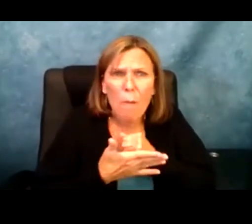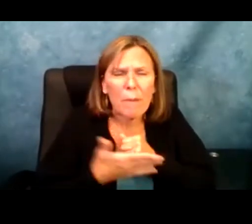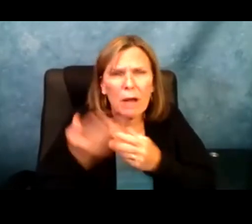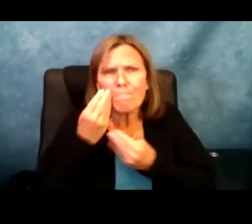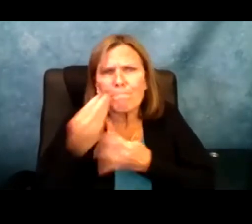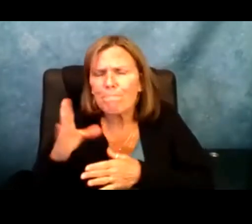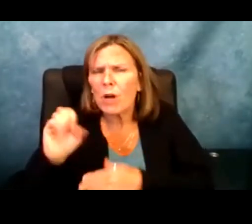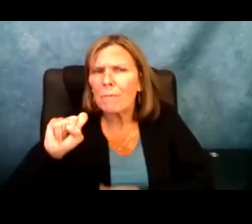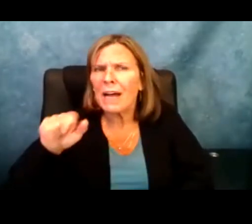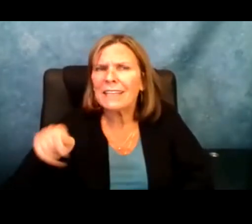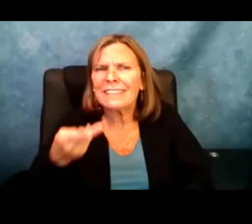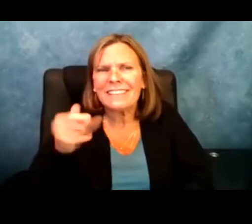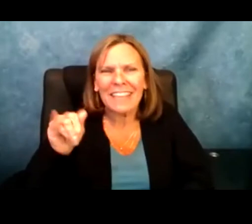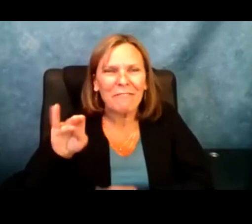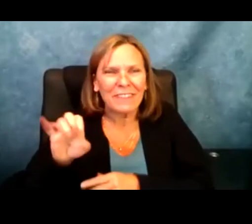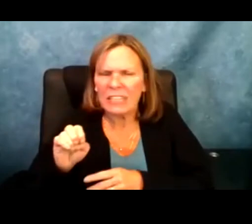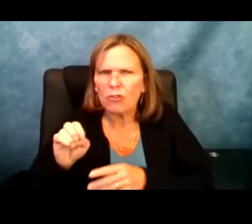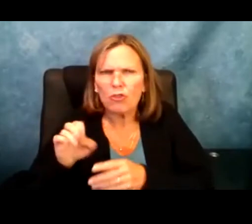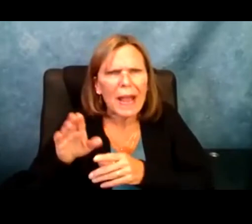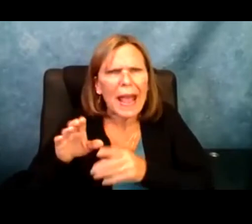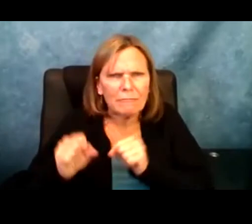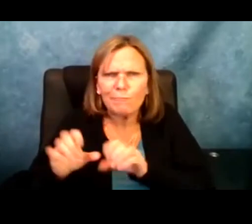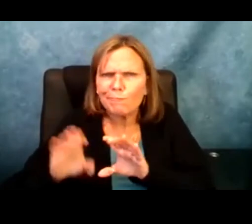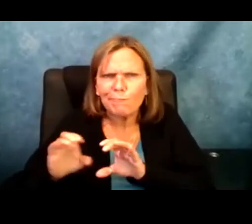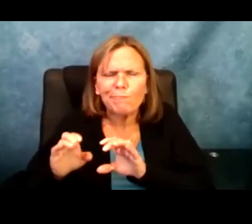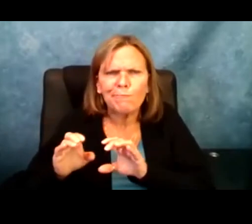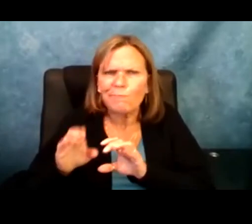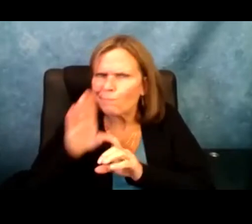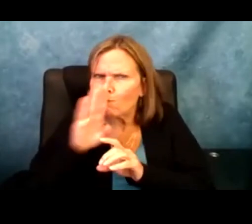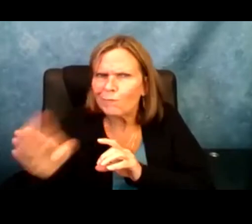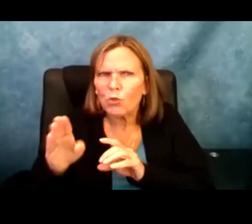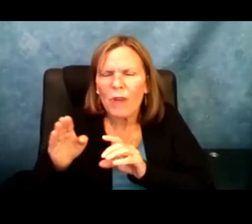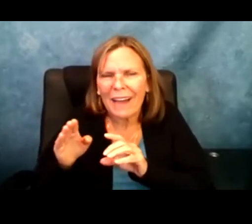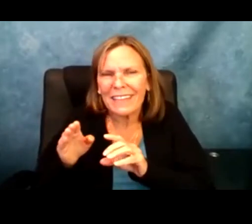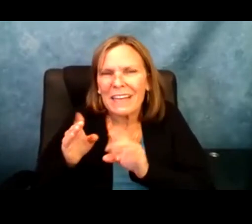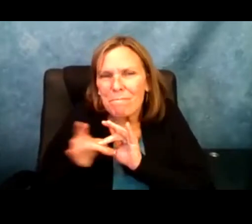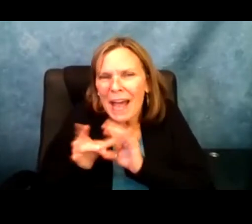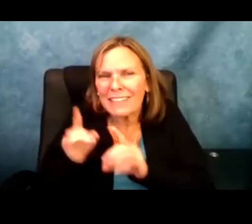interpreters. Please let Stefanie or Aylssa know if you have technical